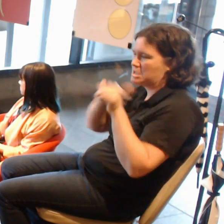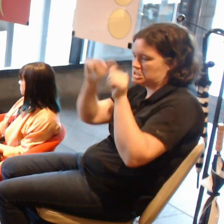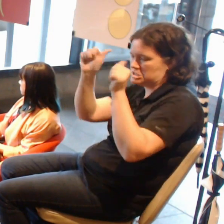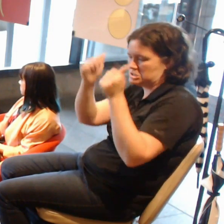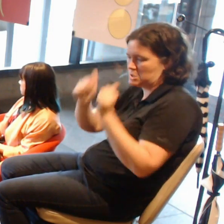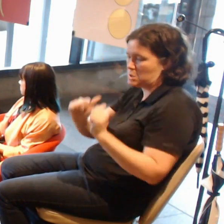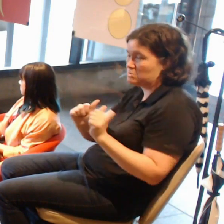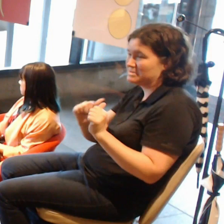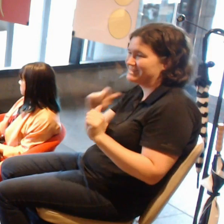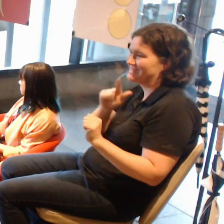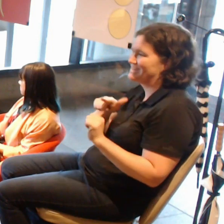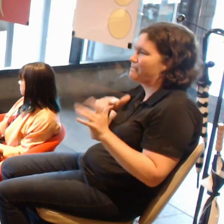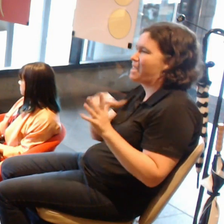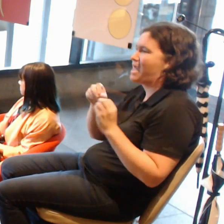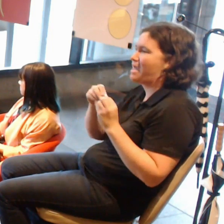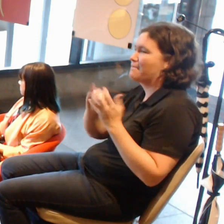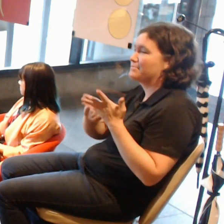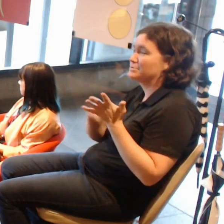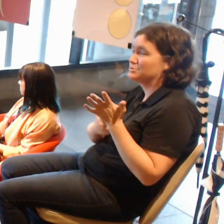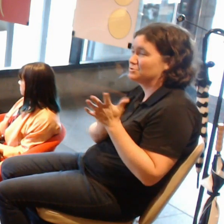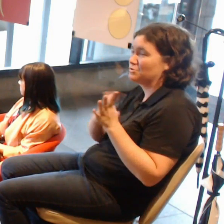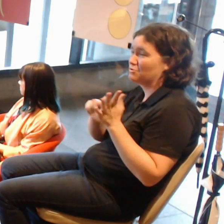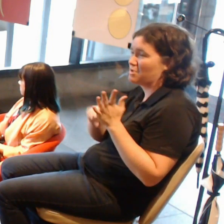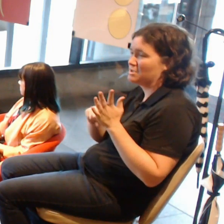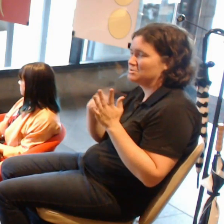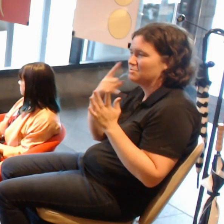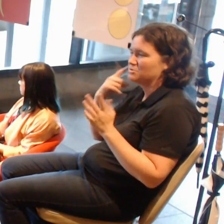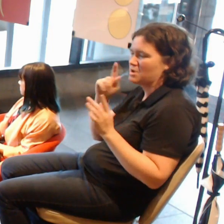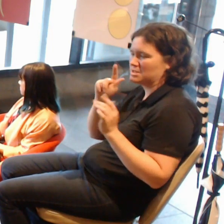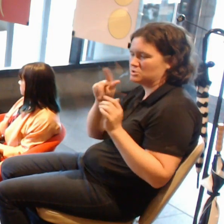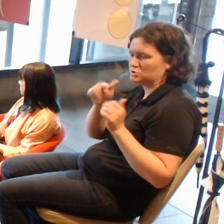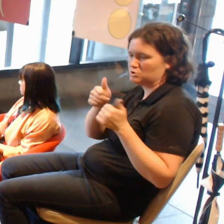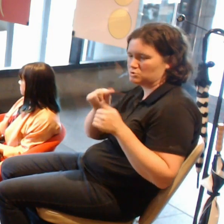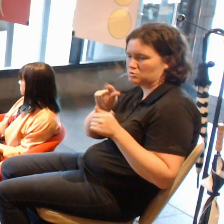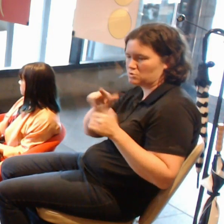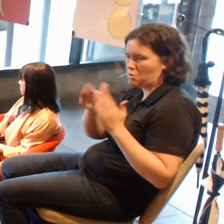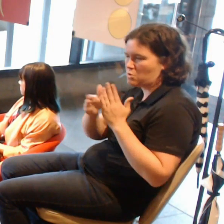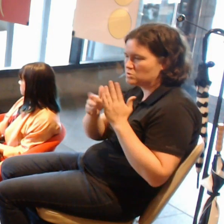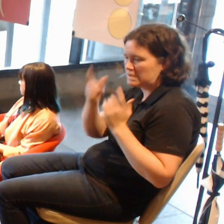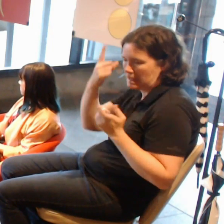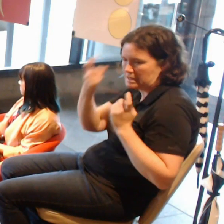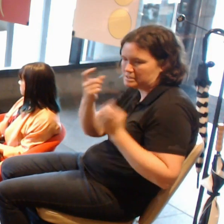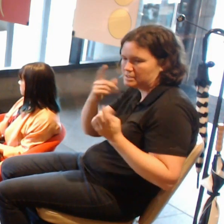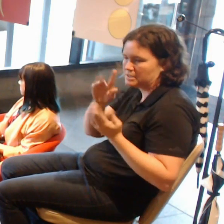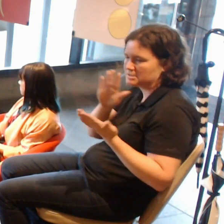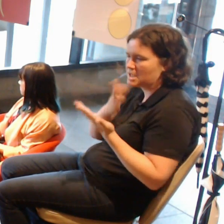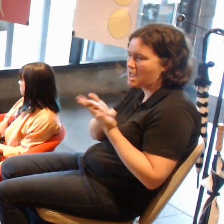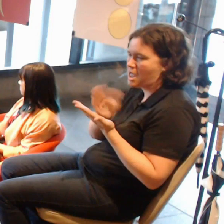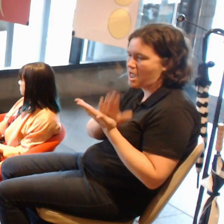So I was trying to translate those ideas, working with the idea of the adjectives,